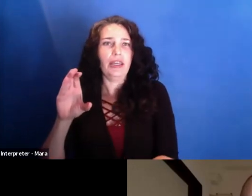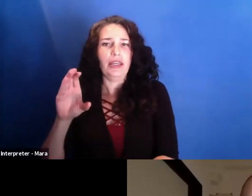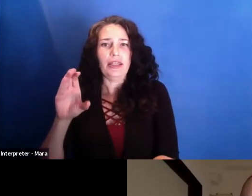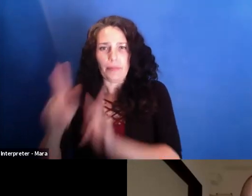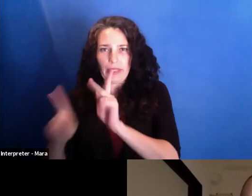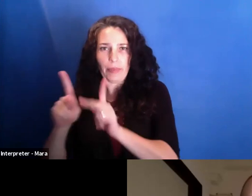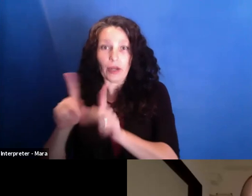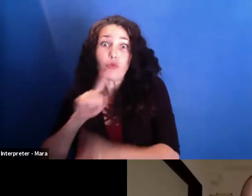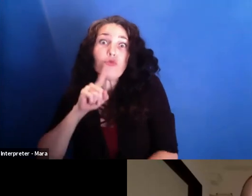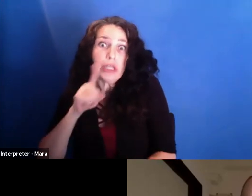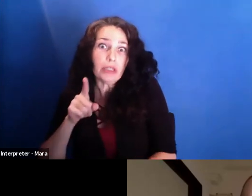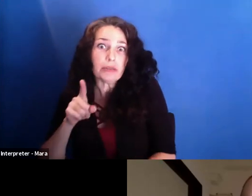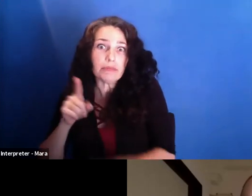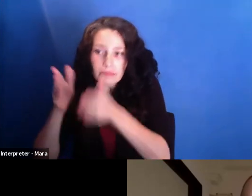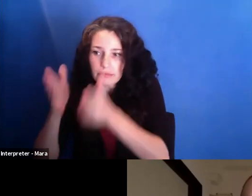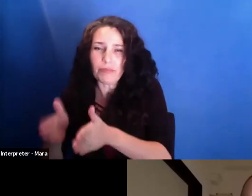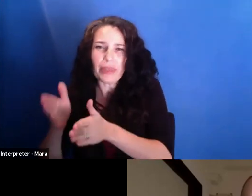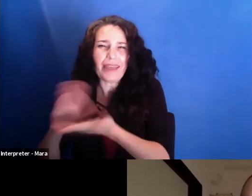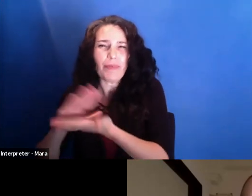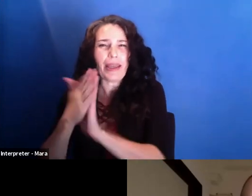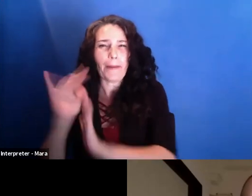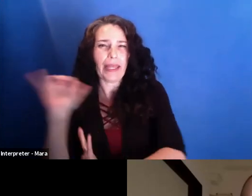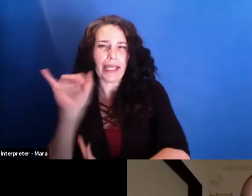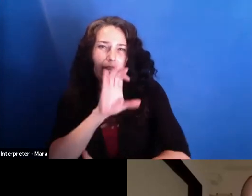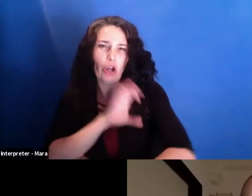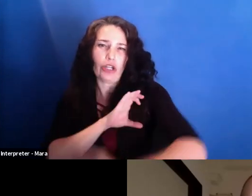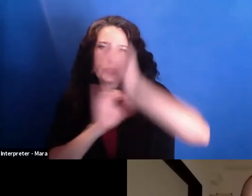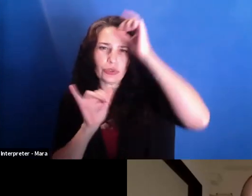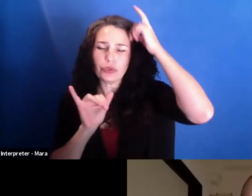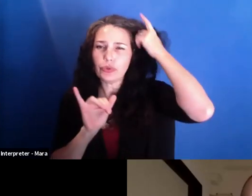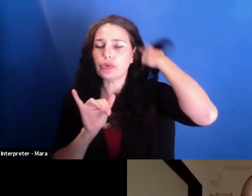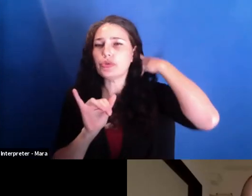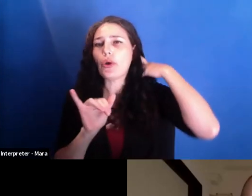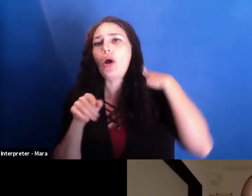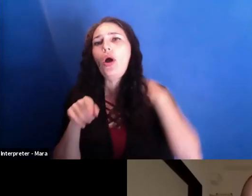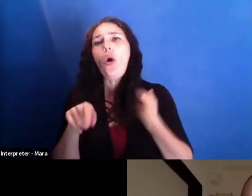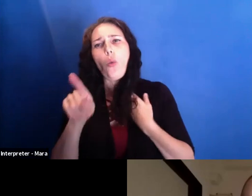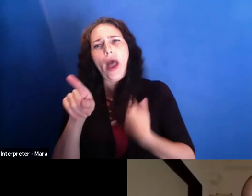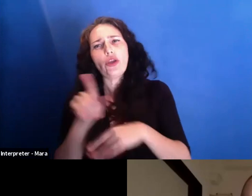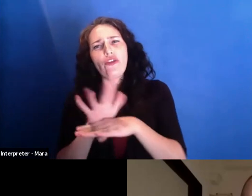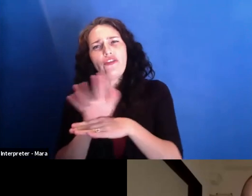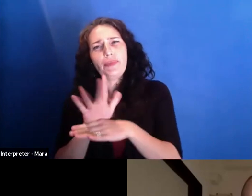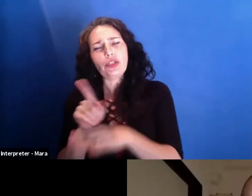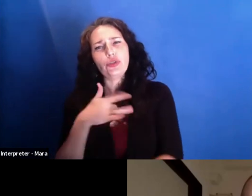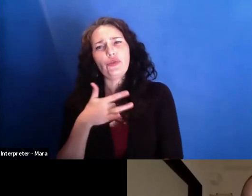and filming him specifically, and seeing how he worked, while you were filming, are you getting a sense of,